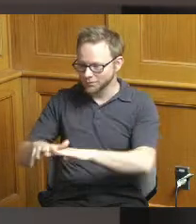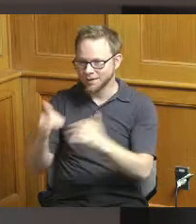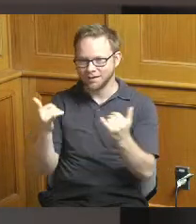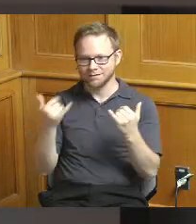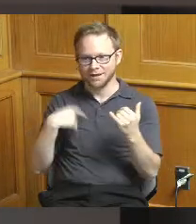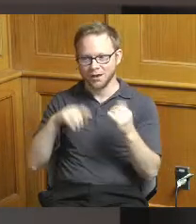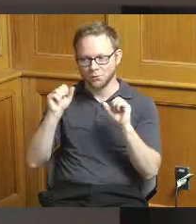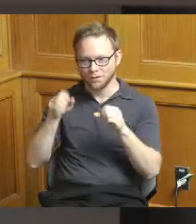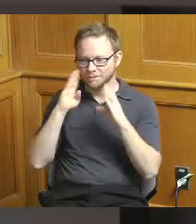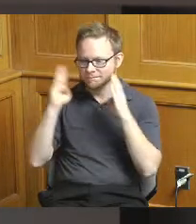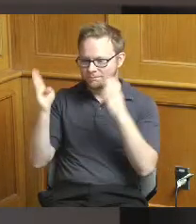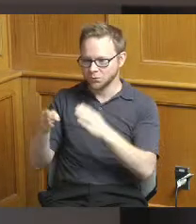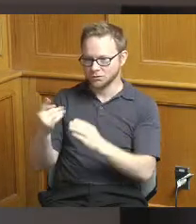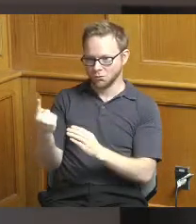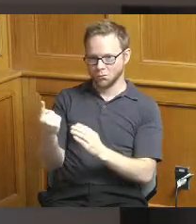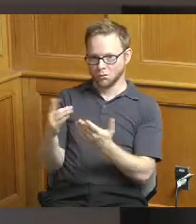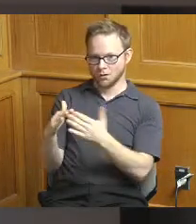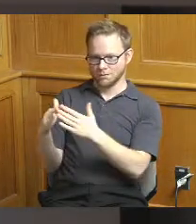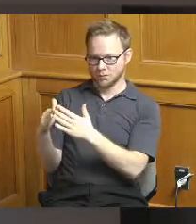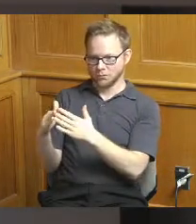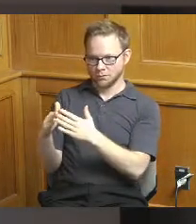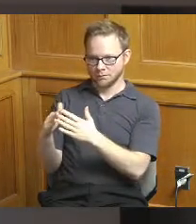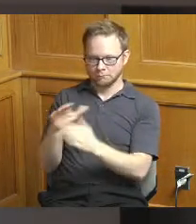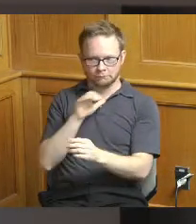one community because it wasn't guaranteed that it would be that way